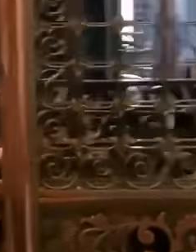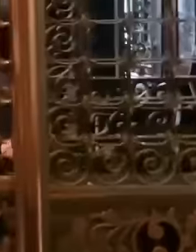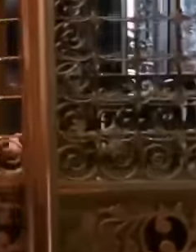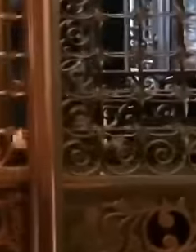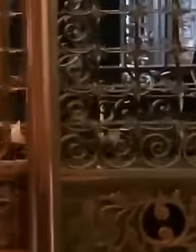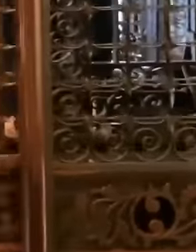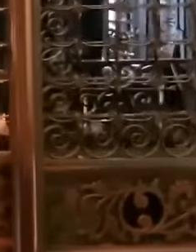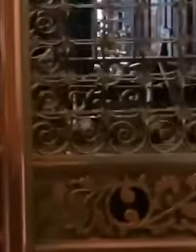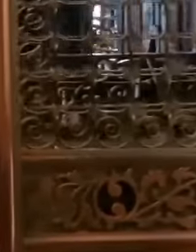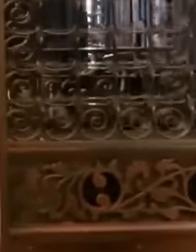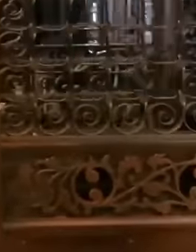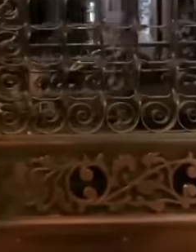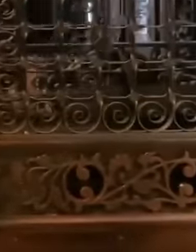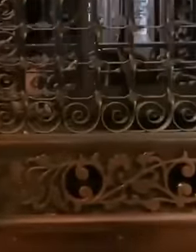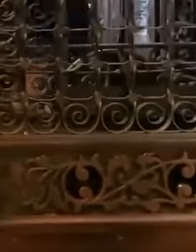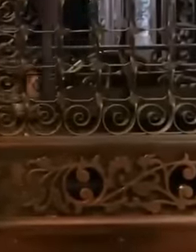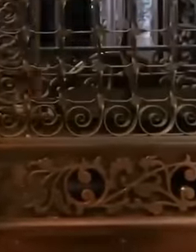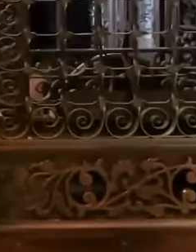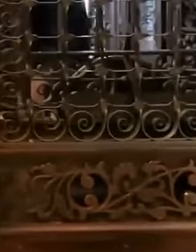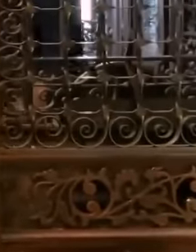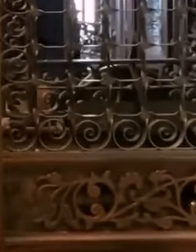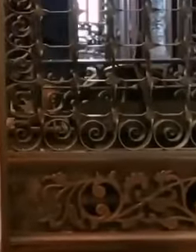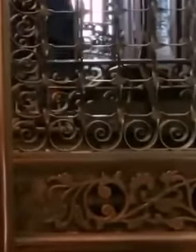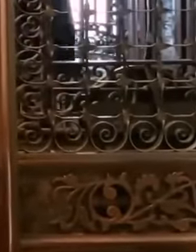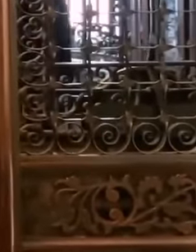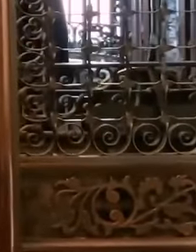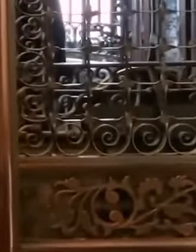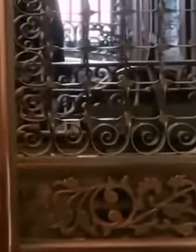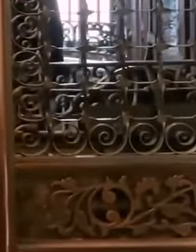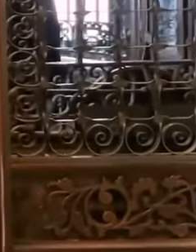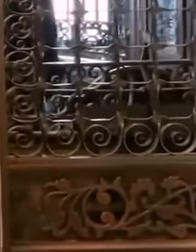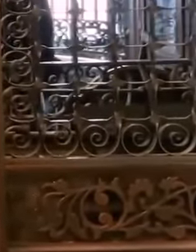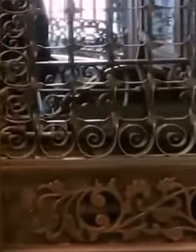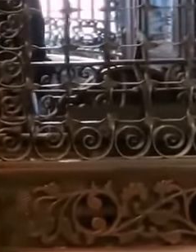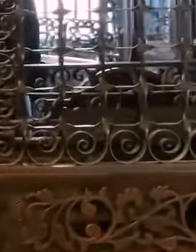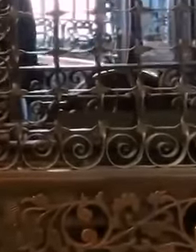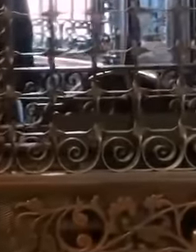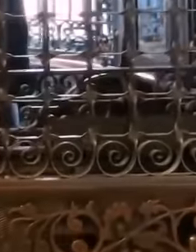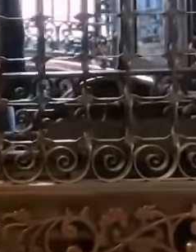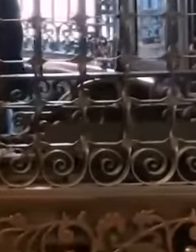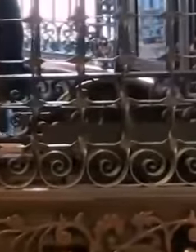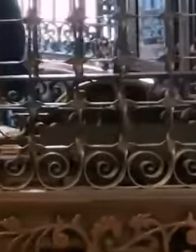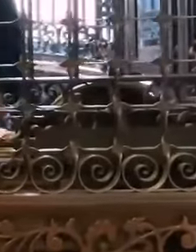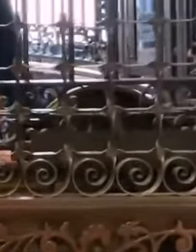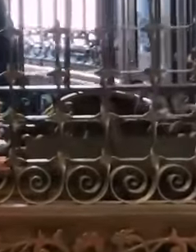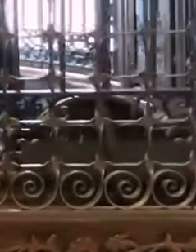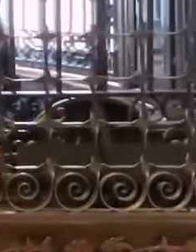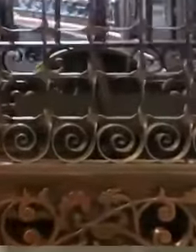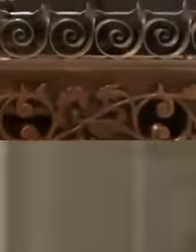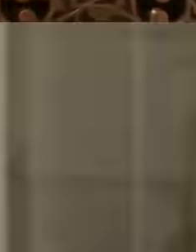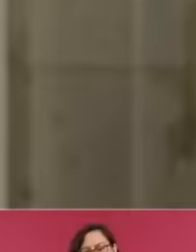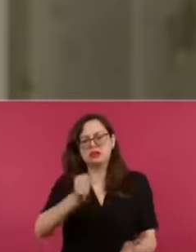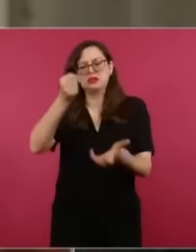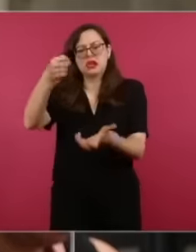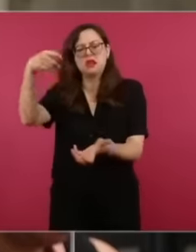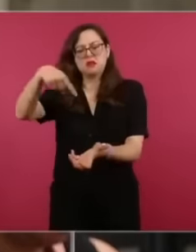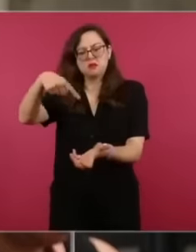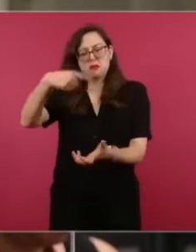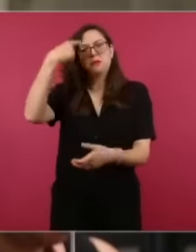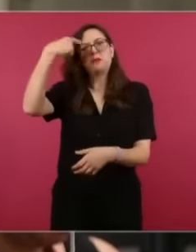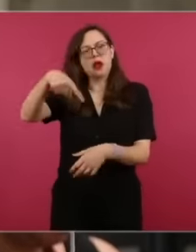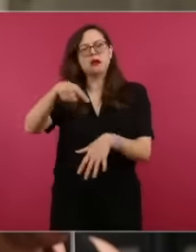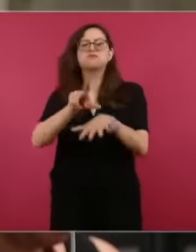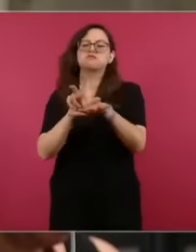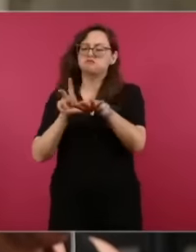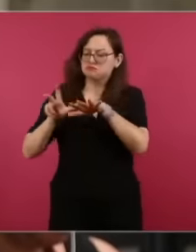in Mexico. Now let's see how this dialogue between the gringa reporter and the president of